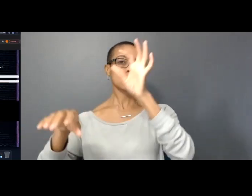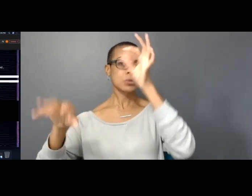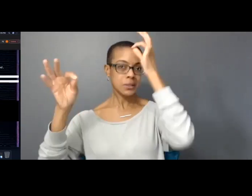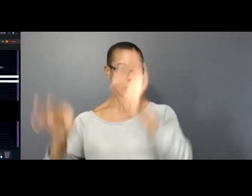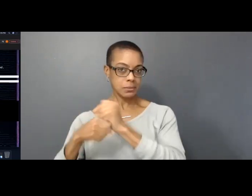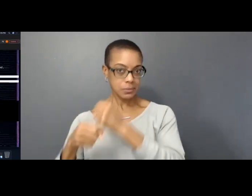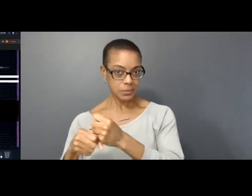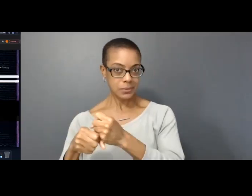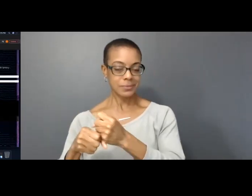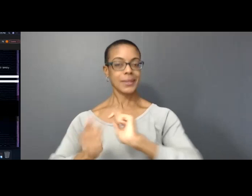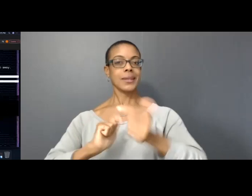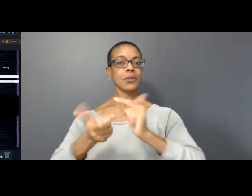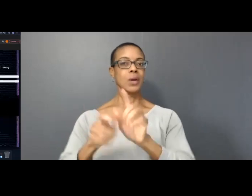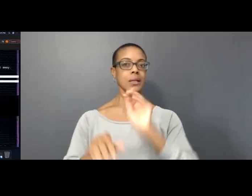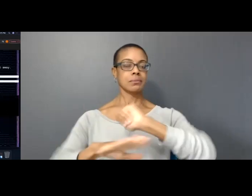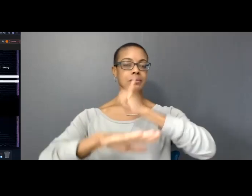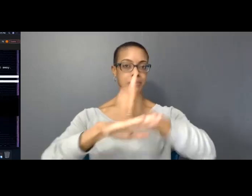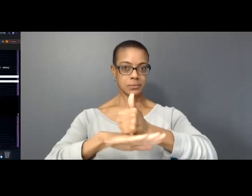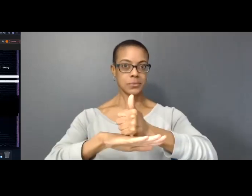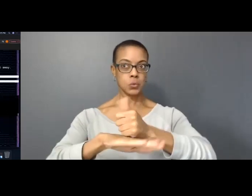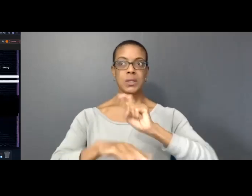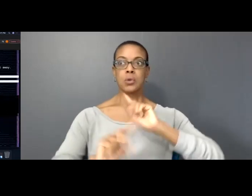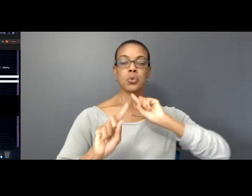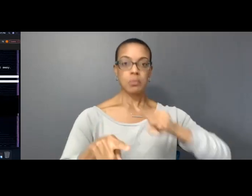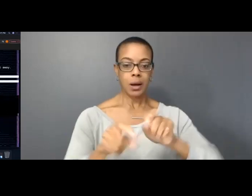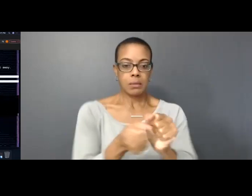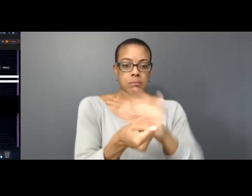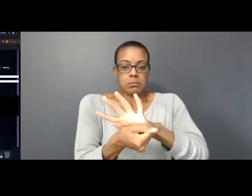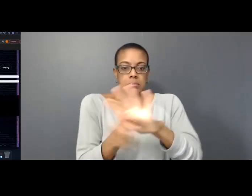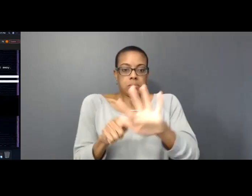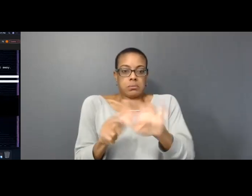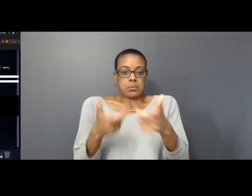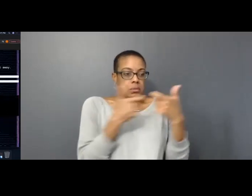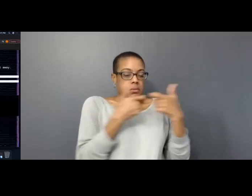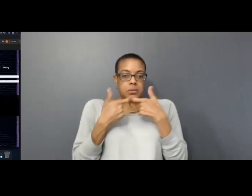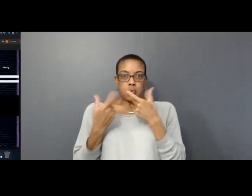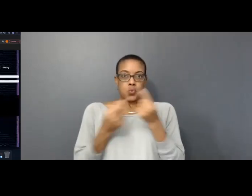installation performance work with the need to respond to our current pandemic restrictions for performance art.